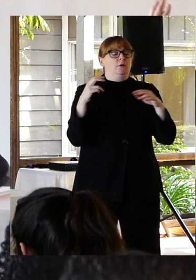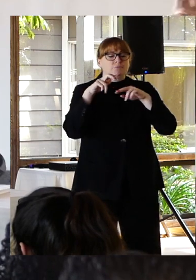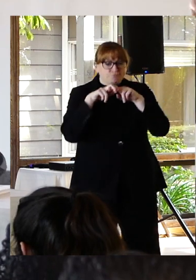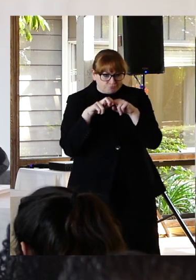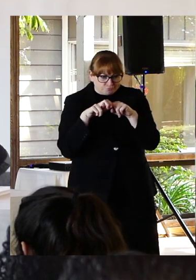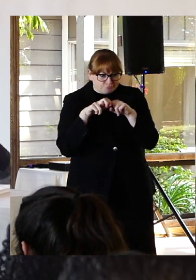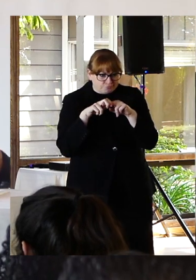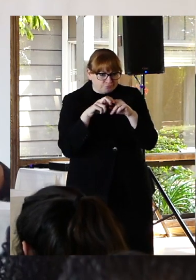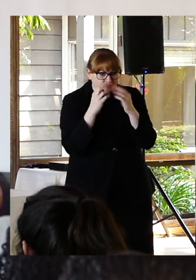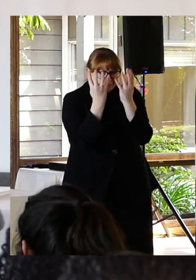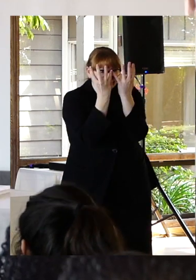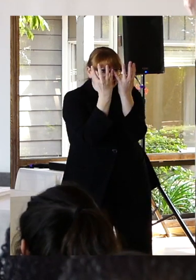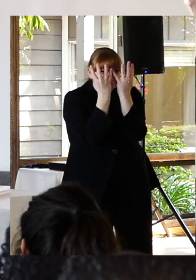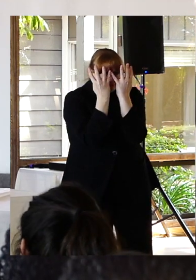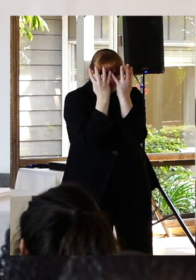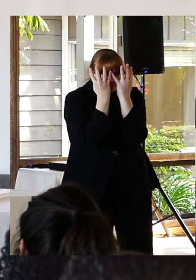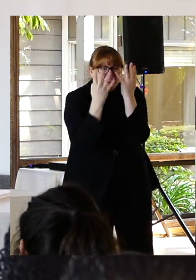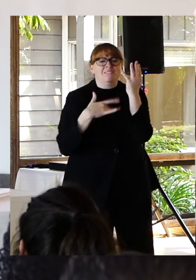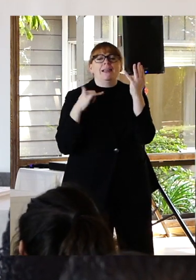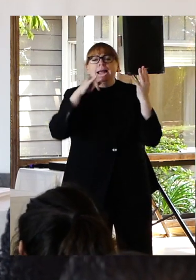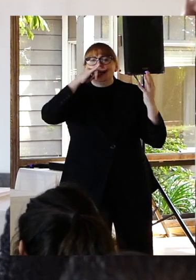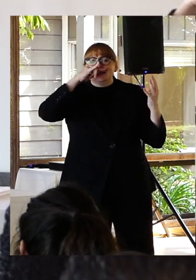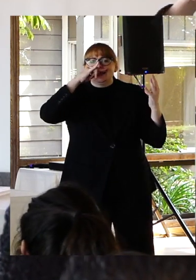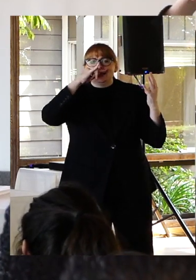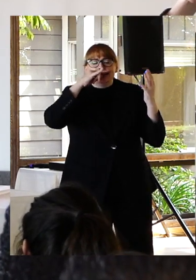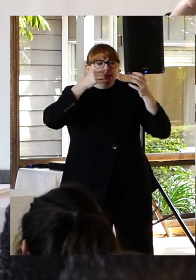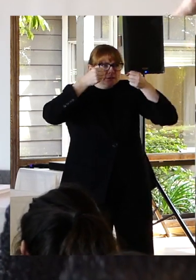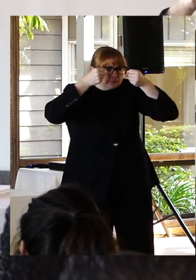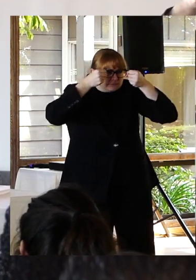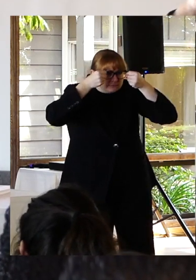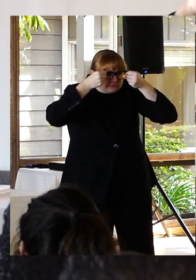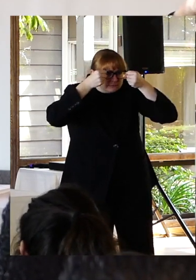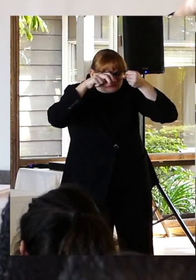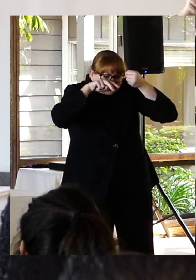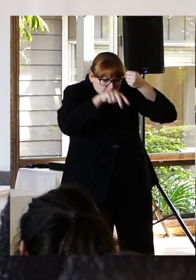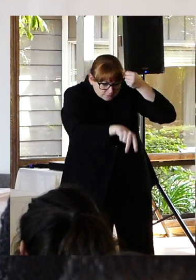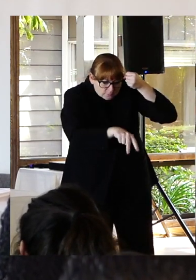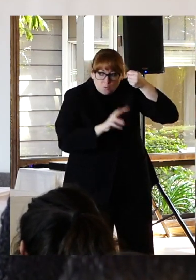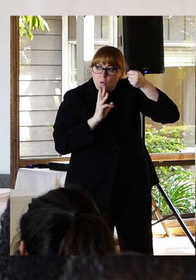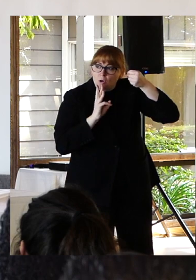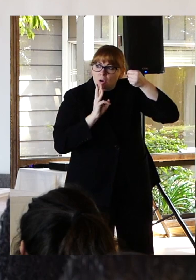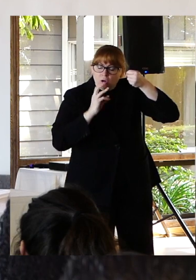face pressed against the bar so I could stare down. At the water. I thought